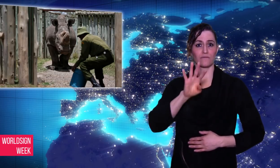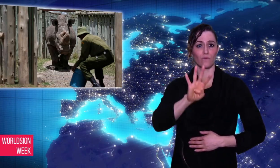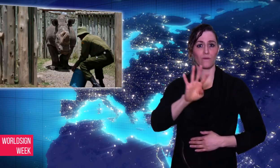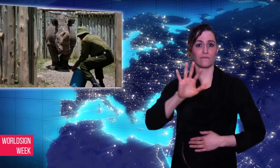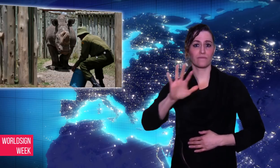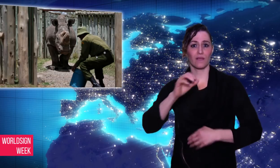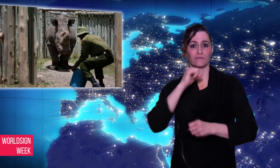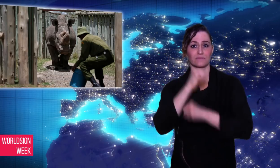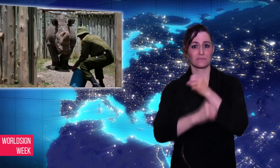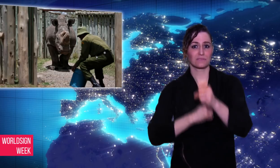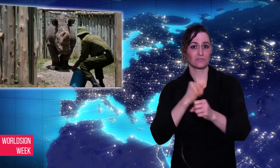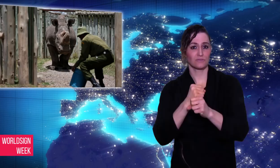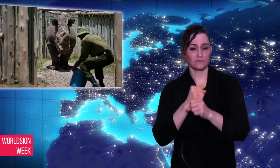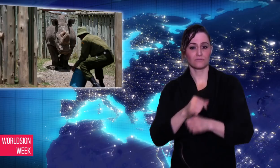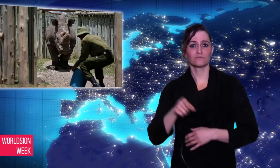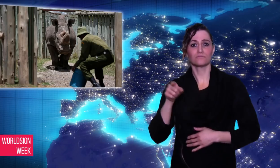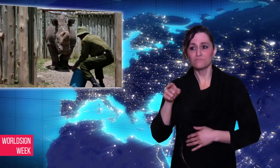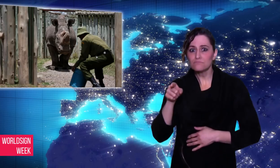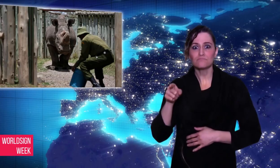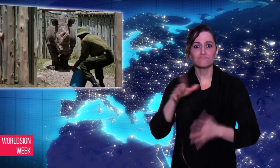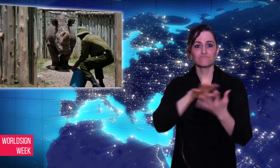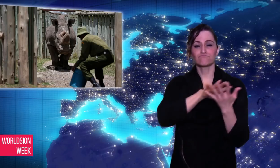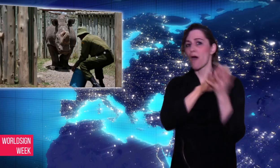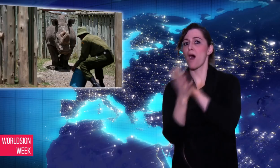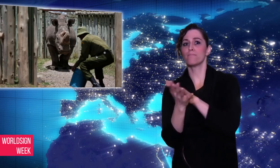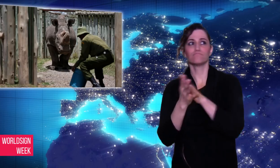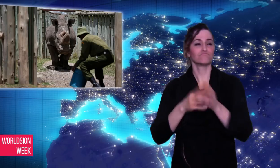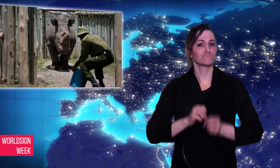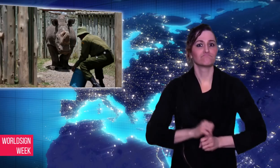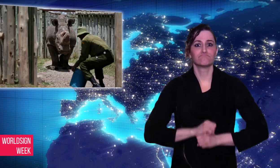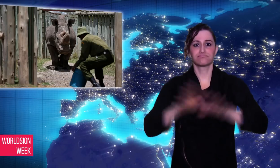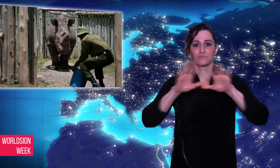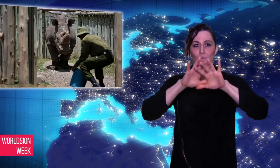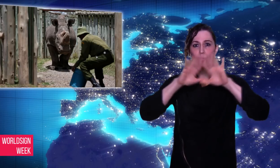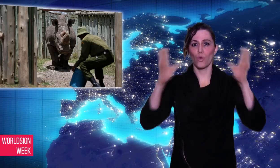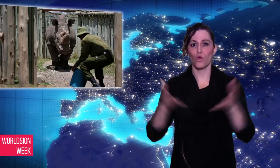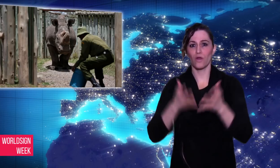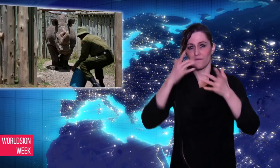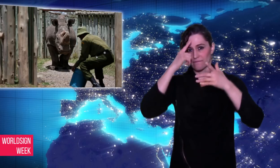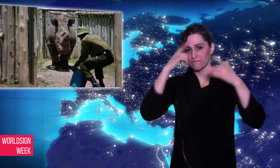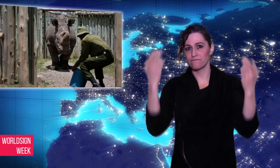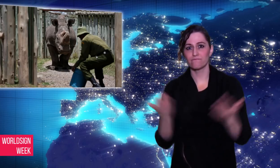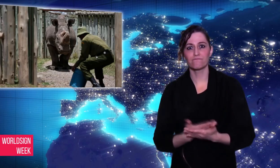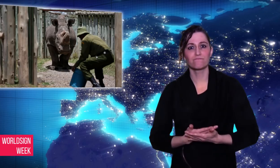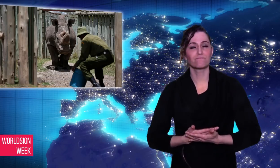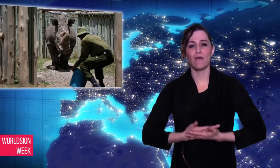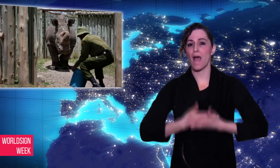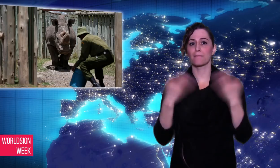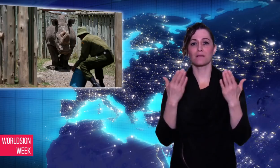dating app, Tinder, as the “world’s most